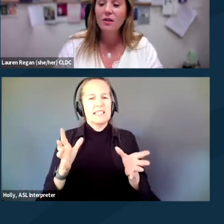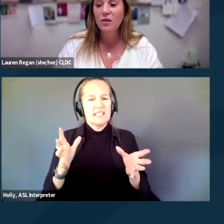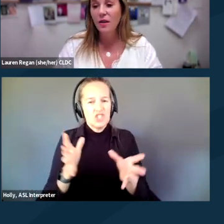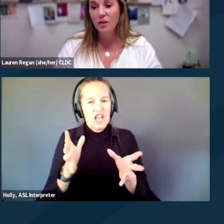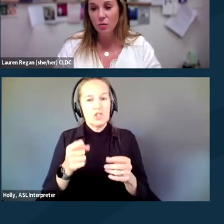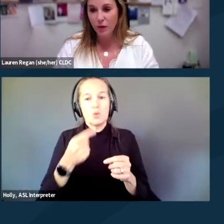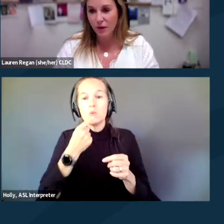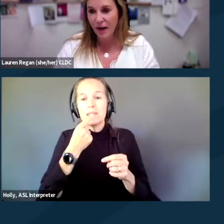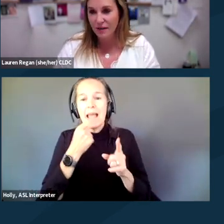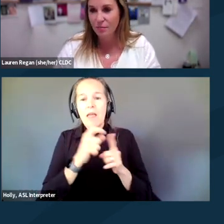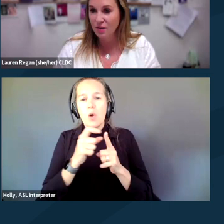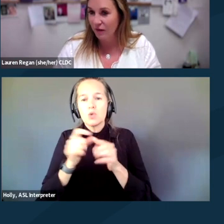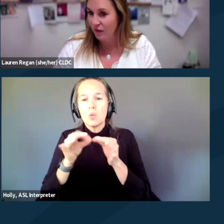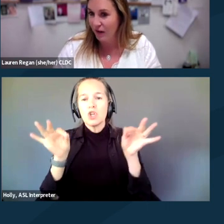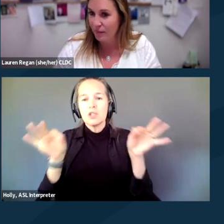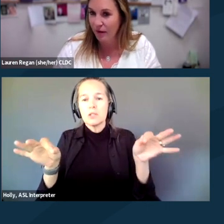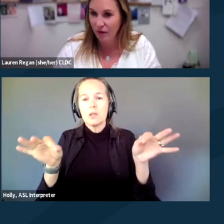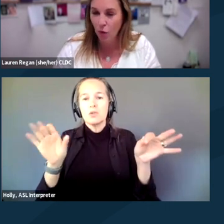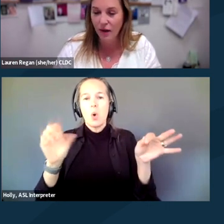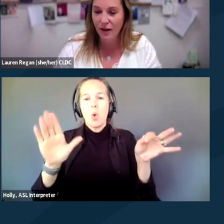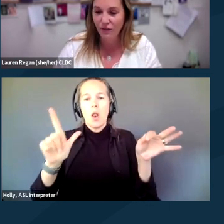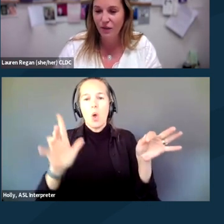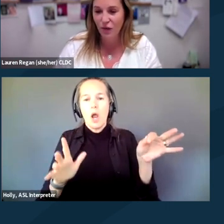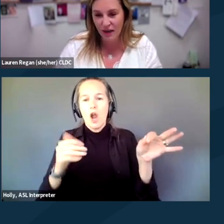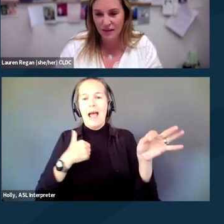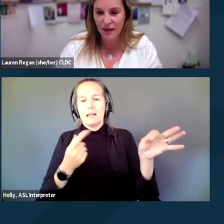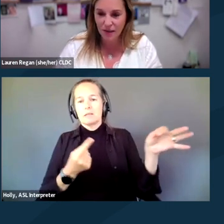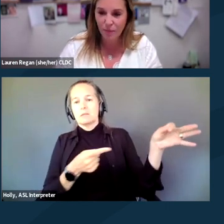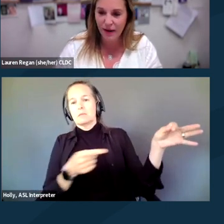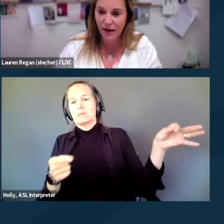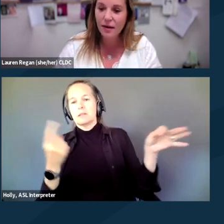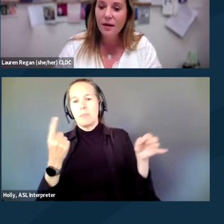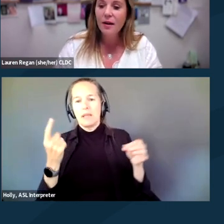so that your lawyer has some stuff to fight about in court if your case ends up there.